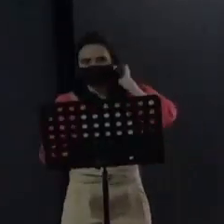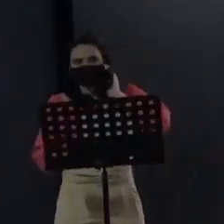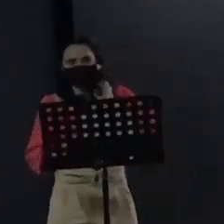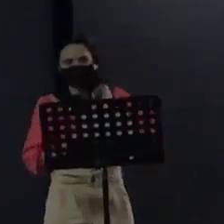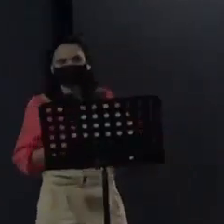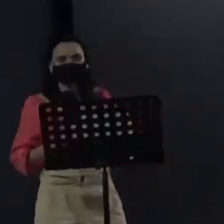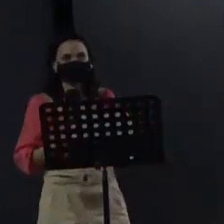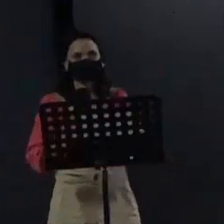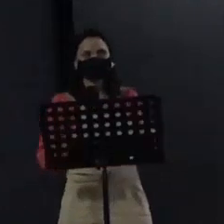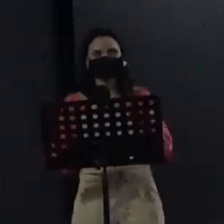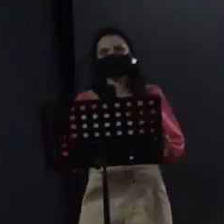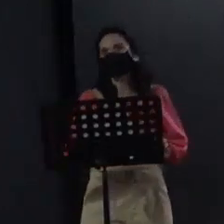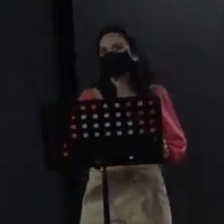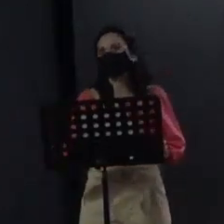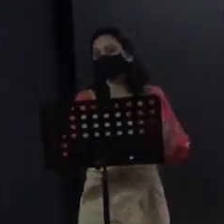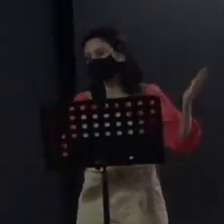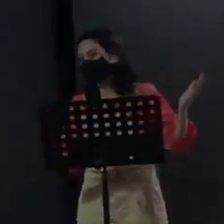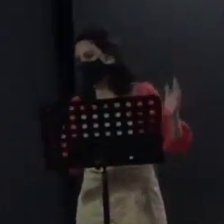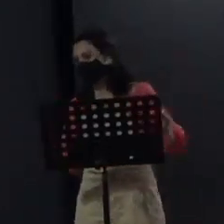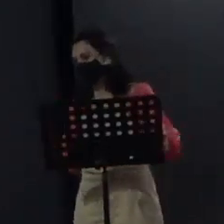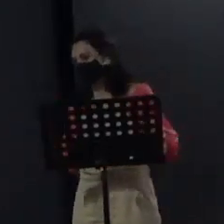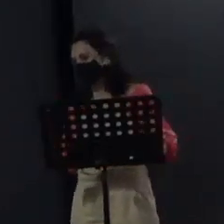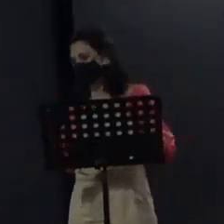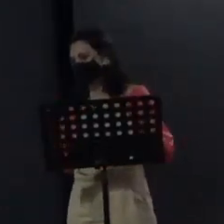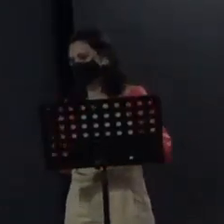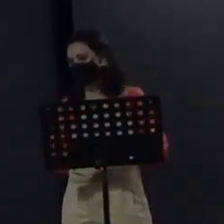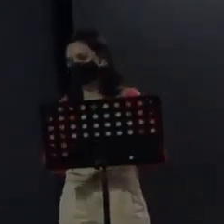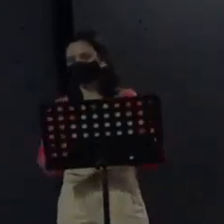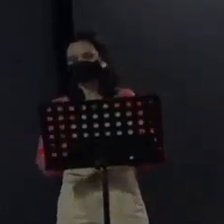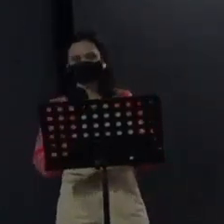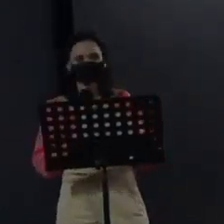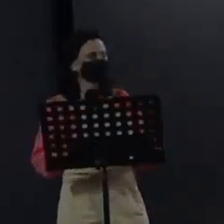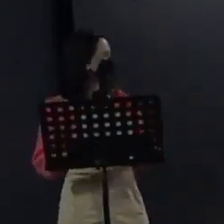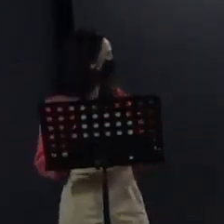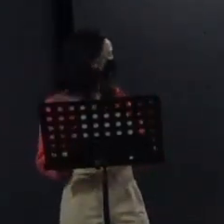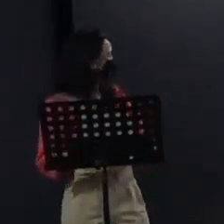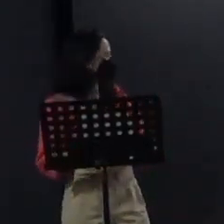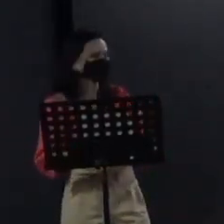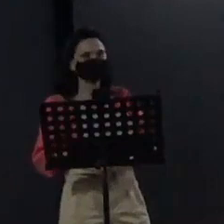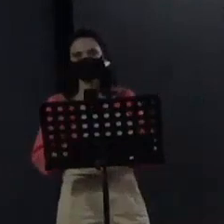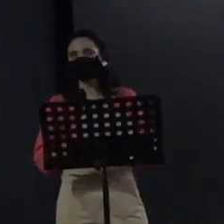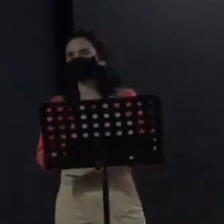while My partner connects and we go on to the presentation My name is Gloria